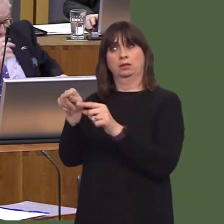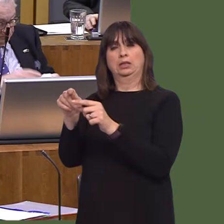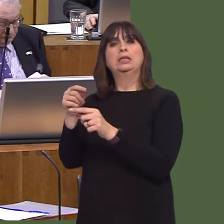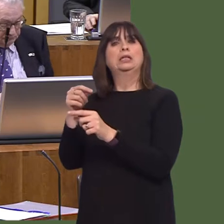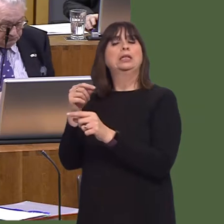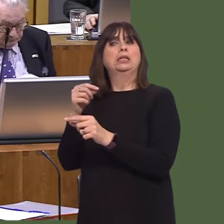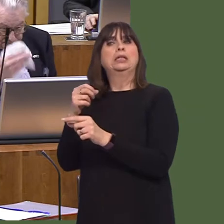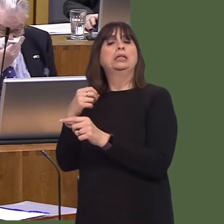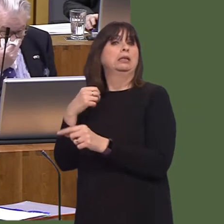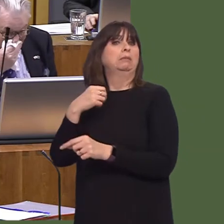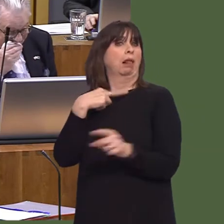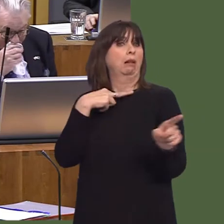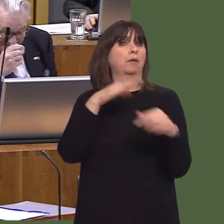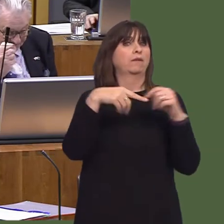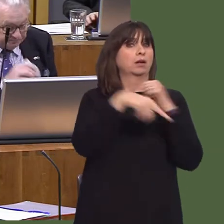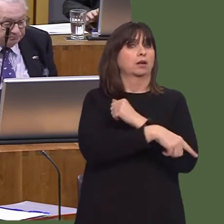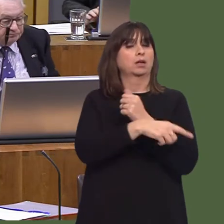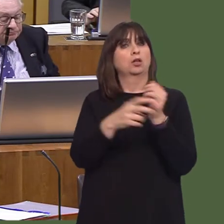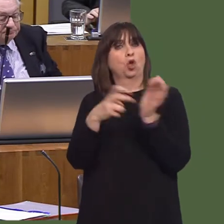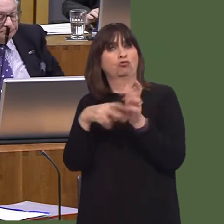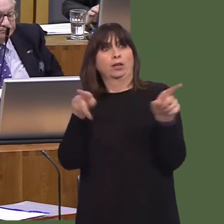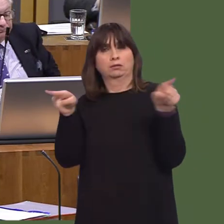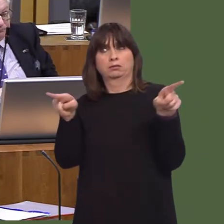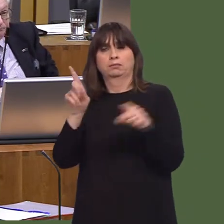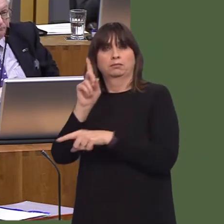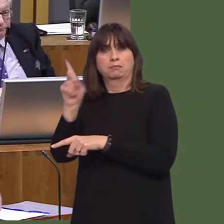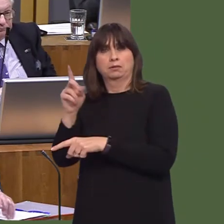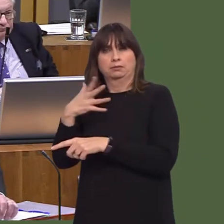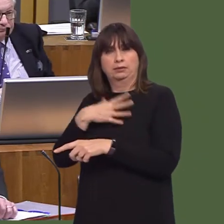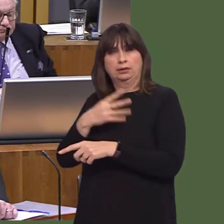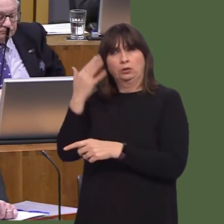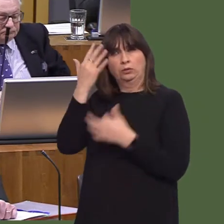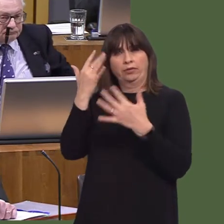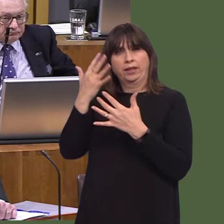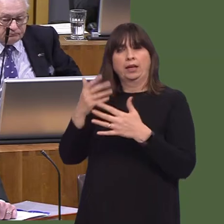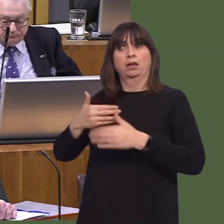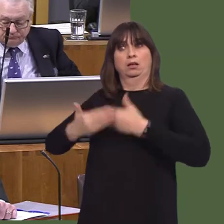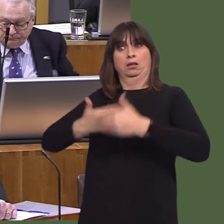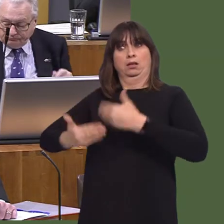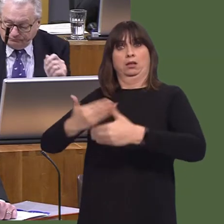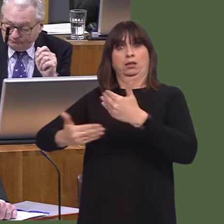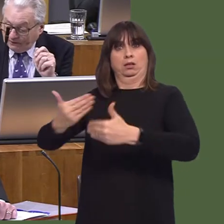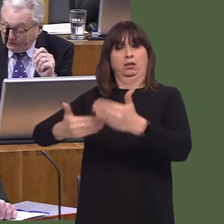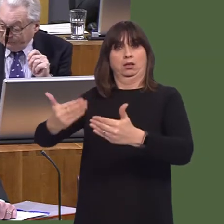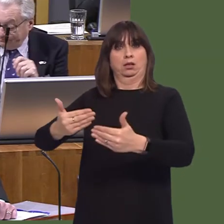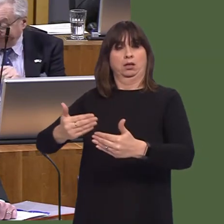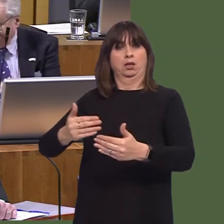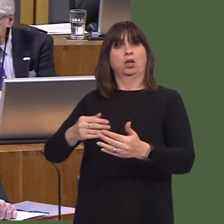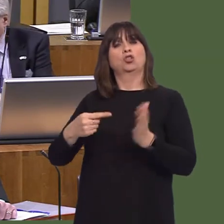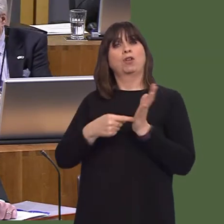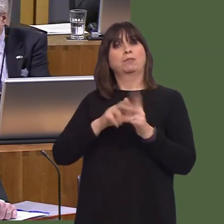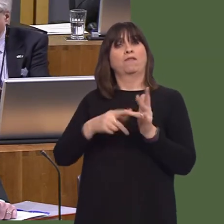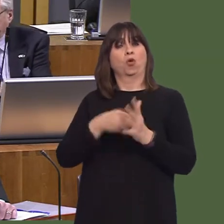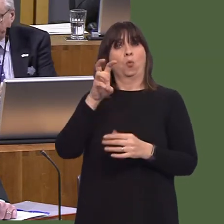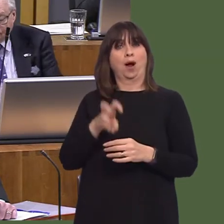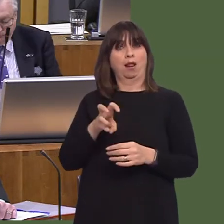But he asks the question: 'Am I confident in the land transaction tax and the tax environment